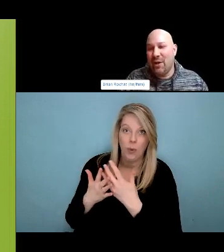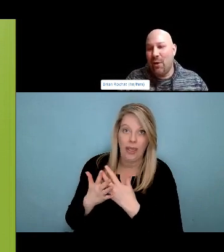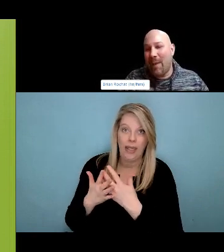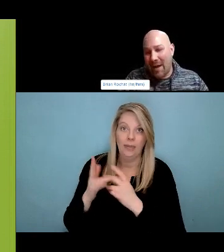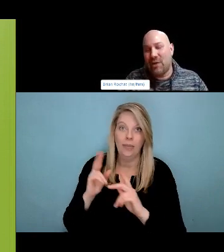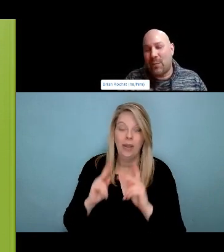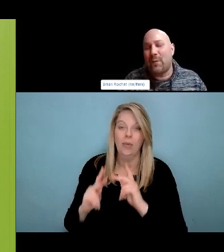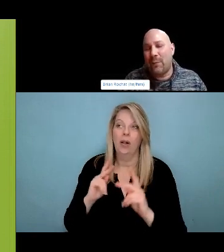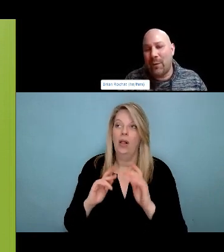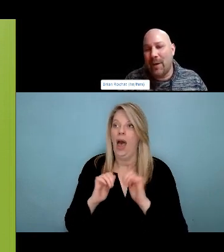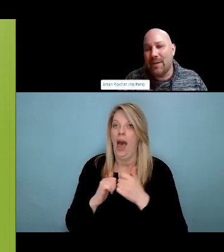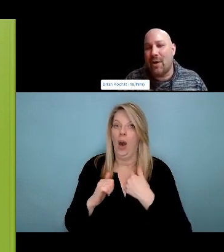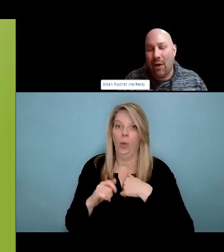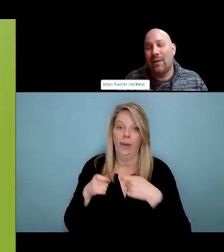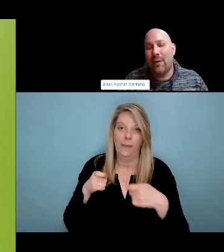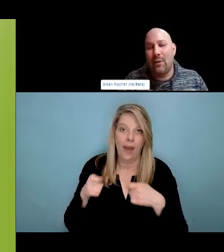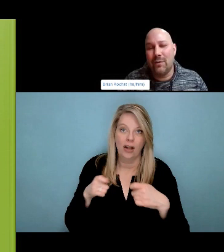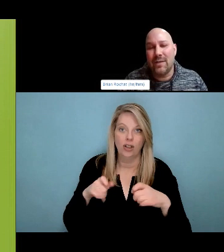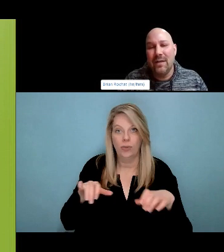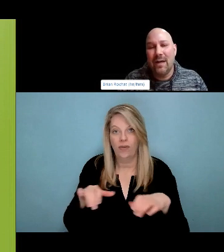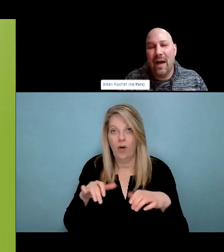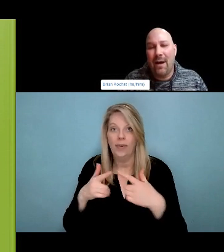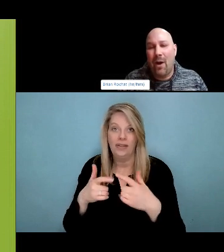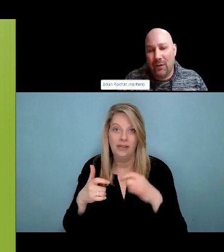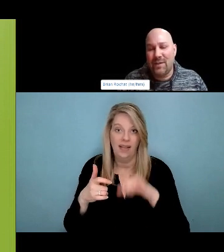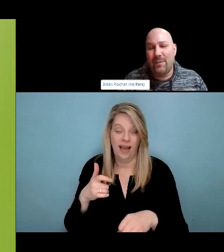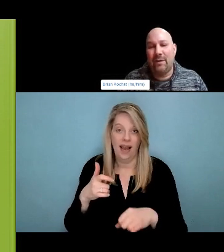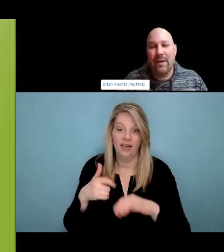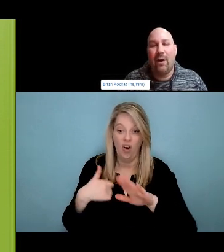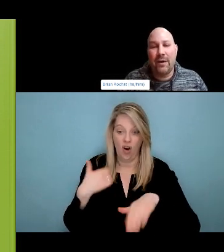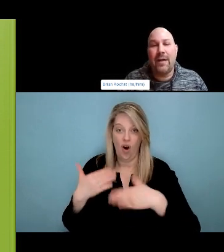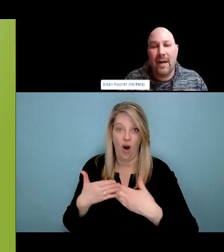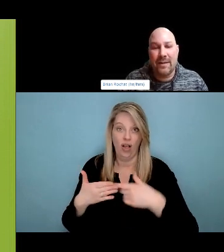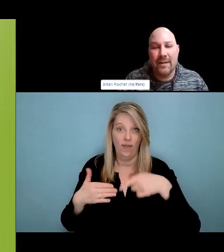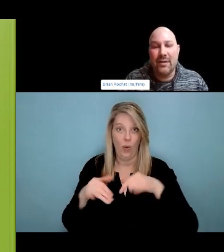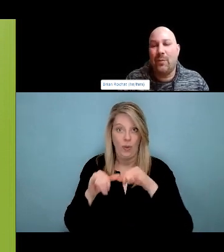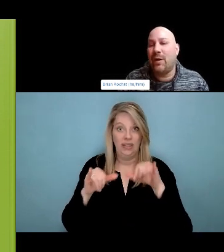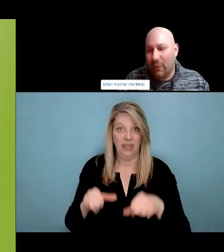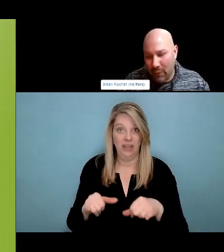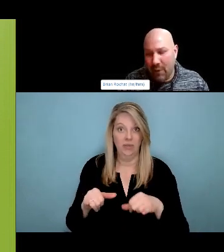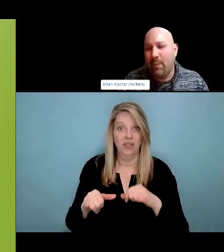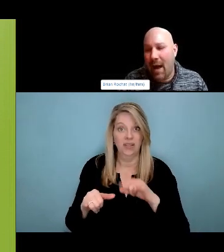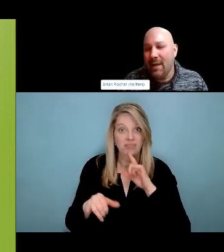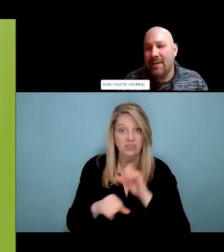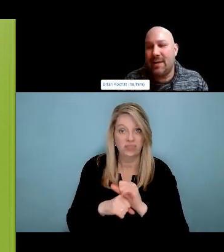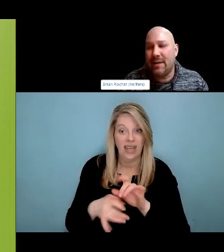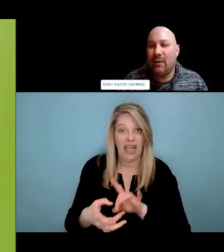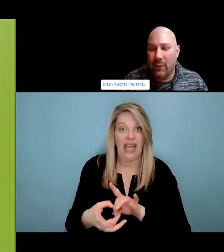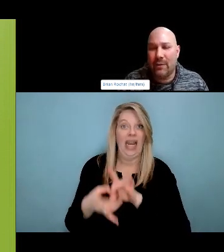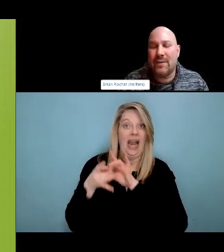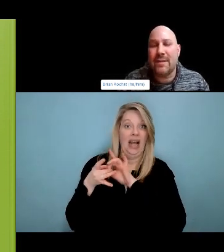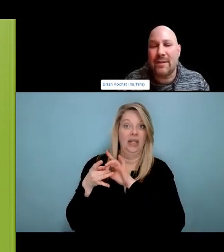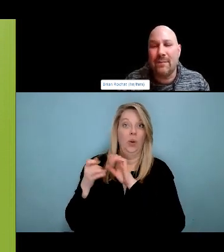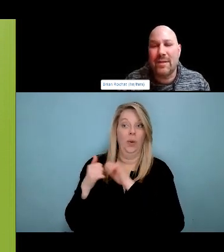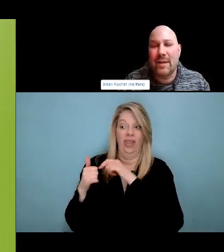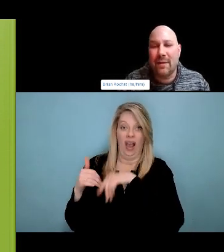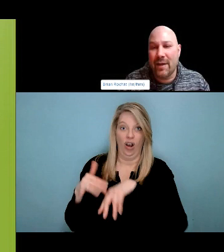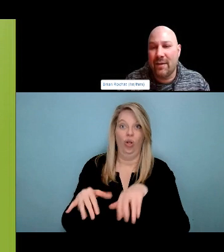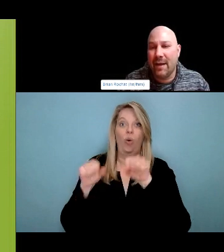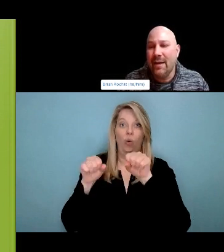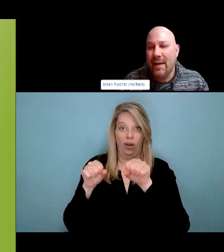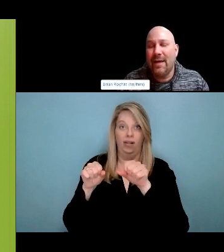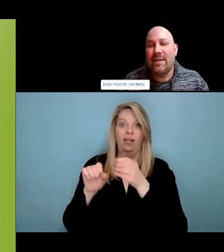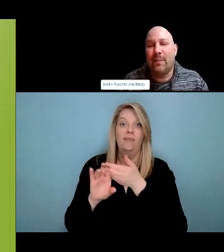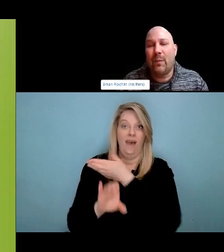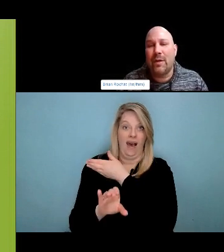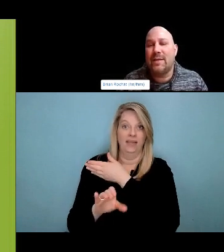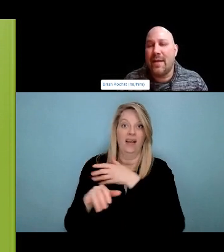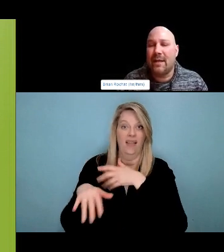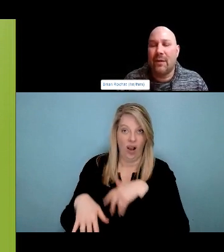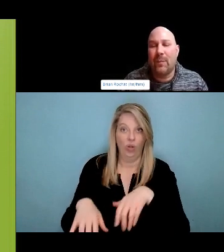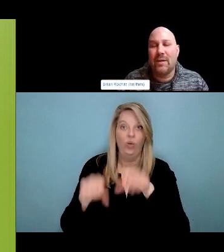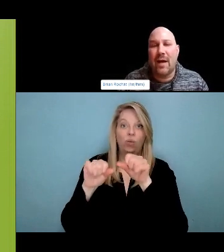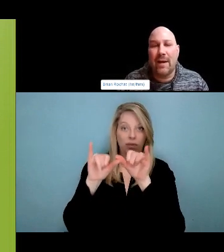you know, when we're trying to support people who use drugs, that is such an important principle